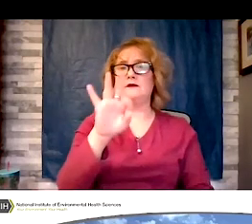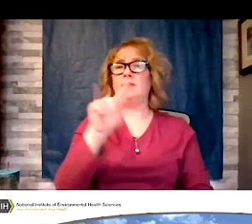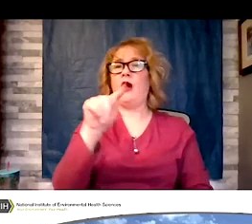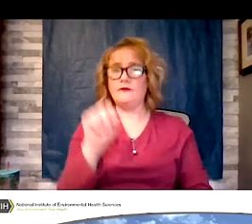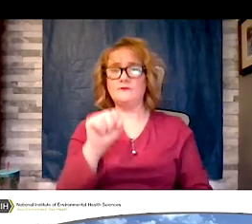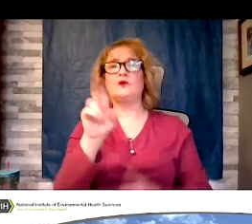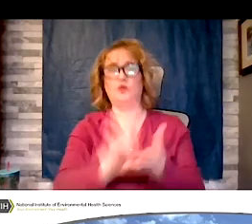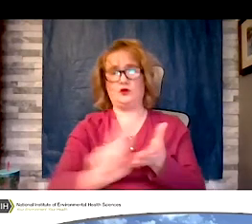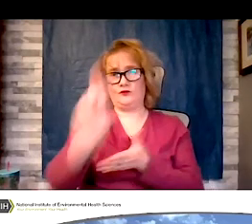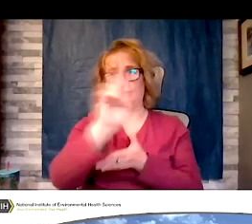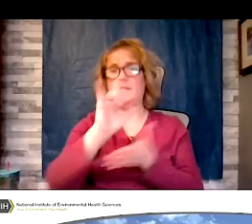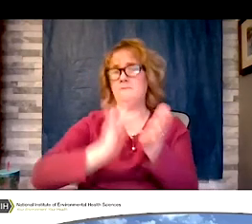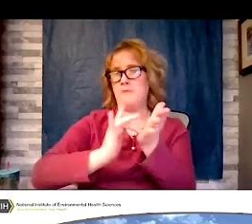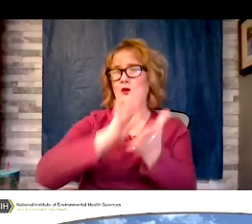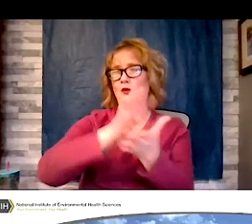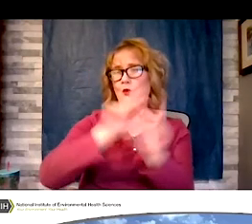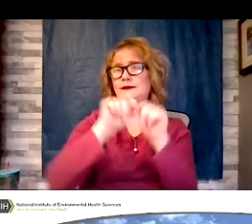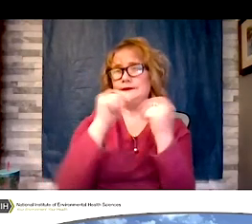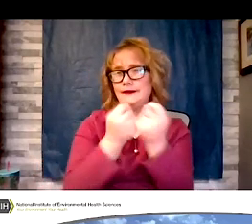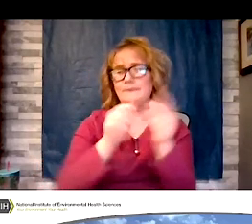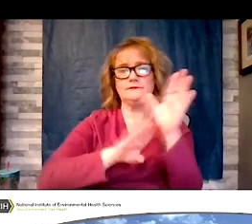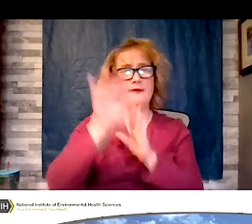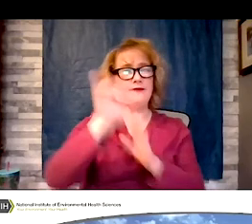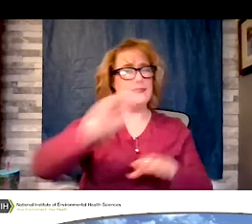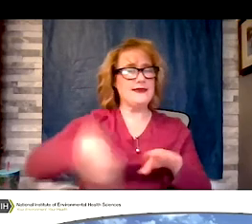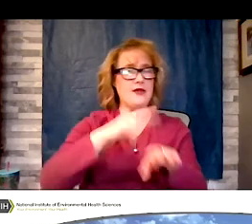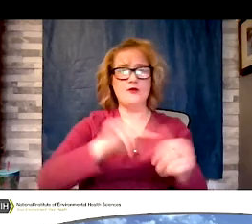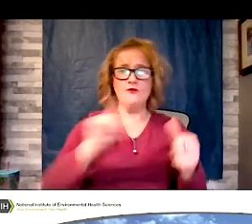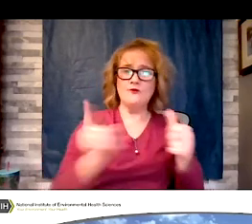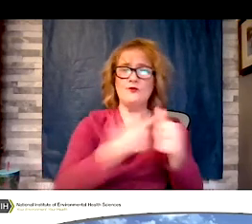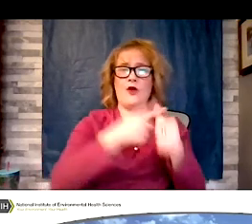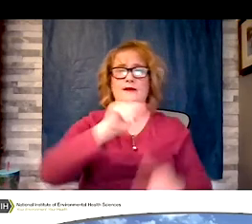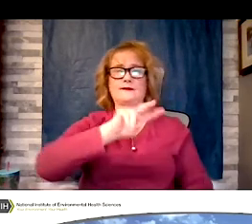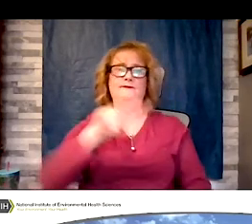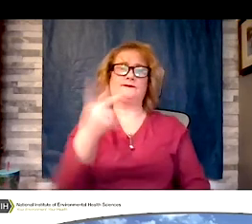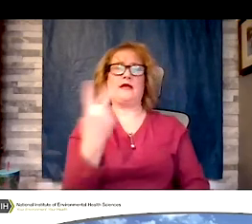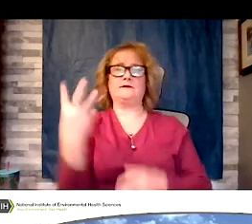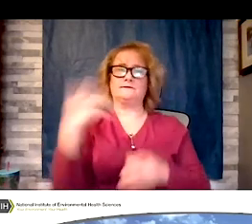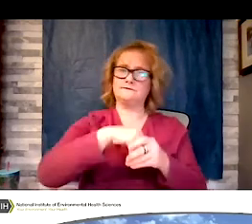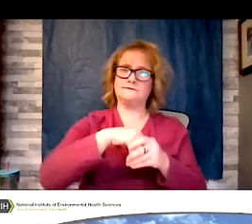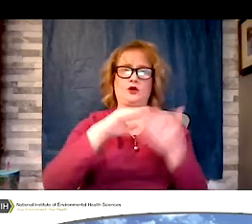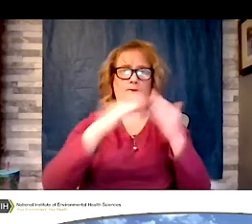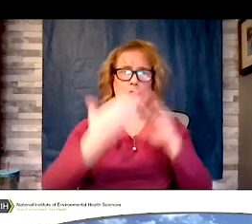medical school team that developed the nation first and second comprehensive community health centers to serve low and